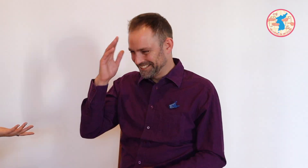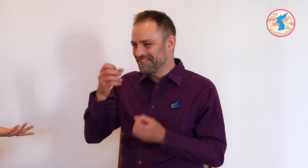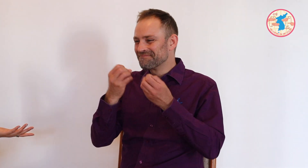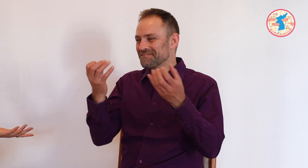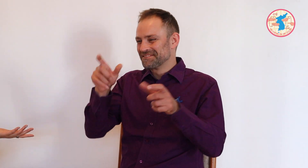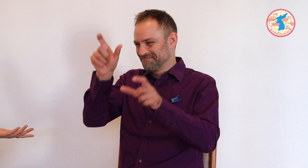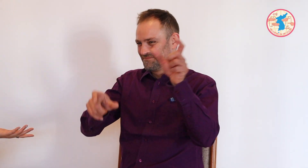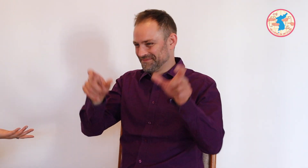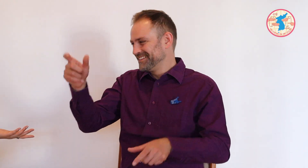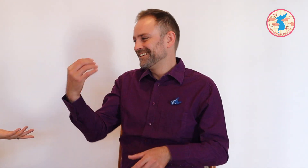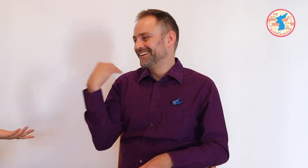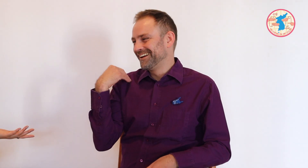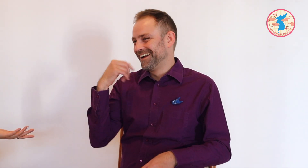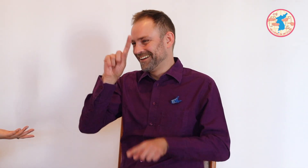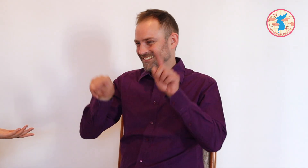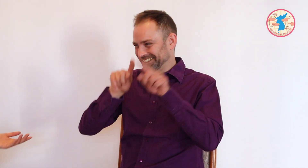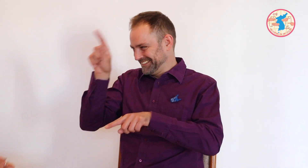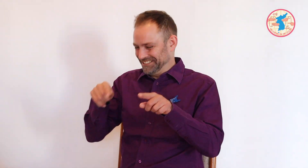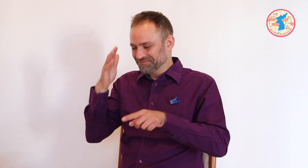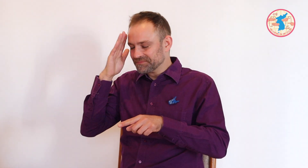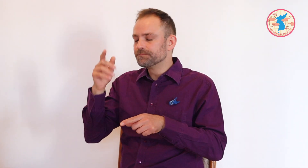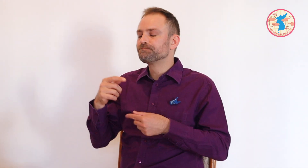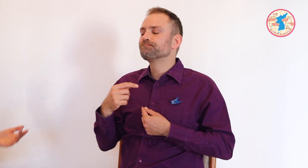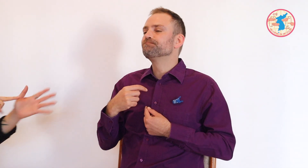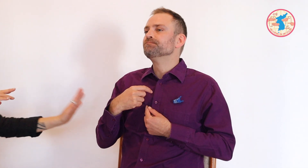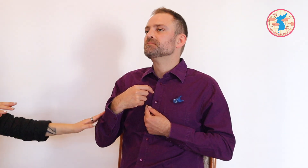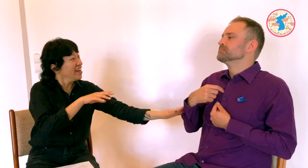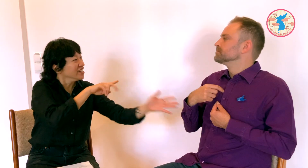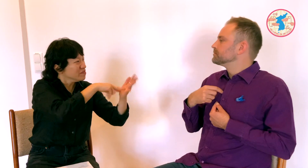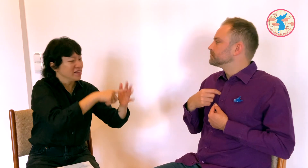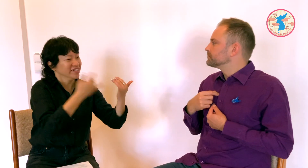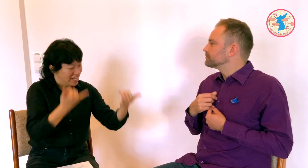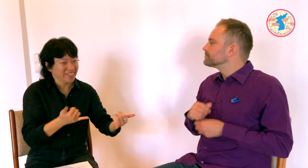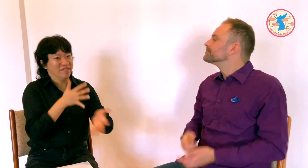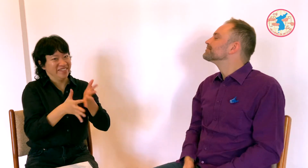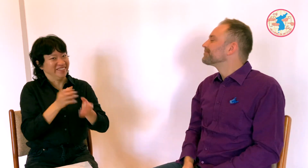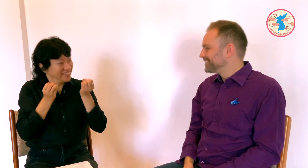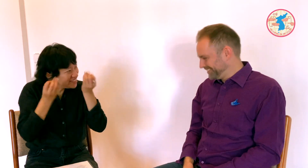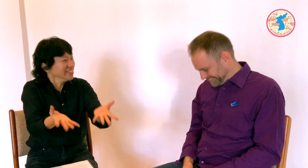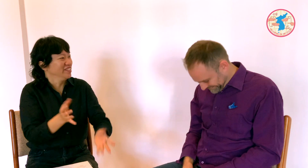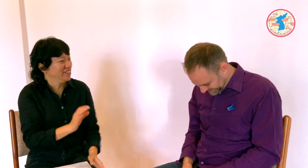Robert: Many people have also asked me the same question. Hyemi: Now you've got the chance to explain everything!